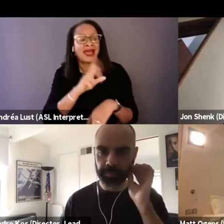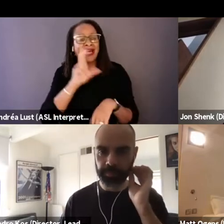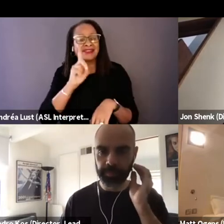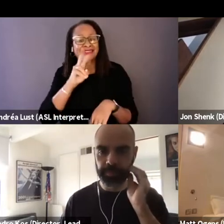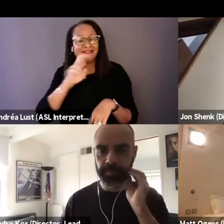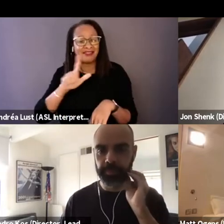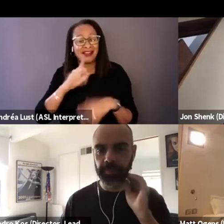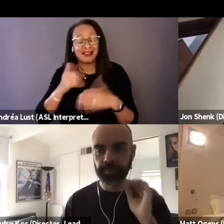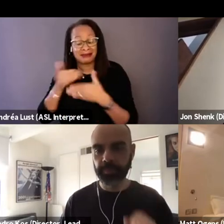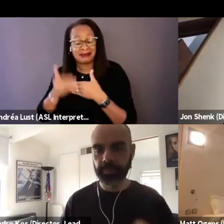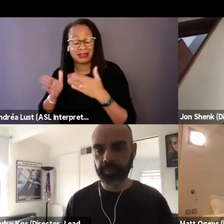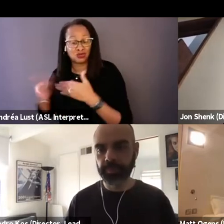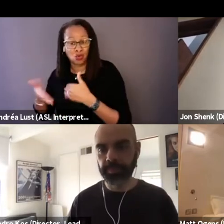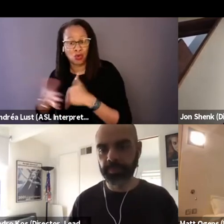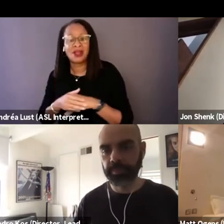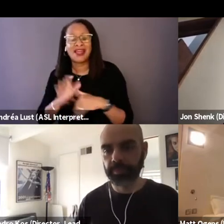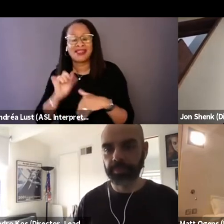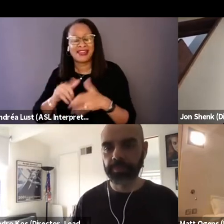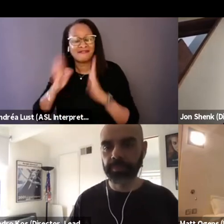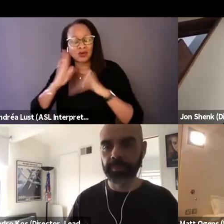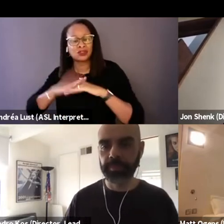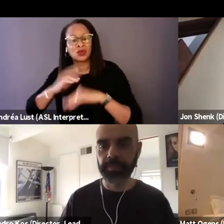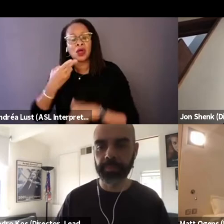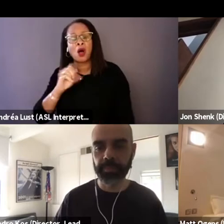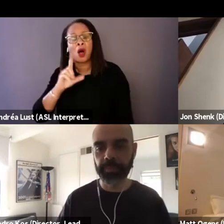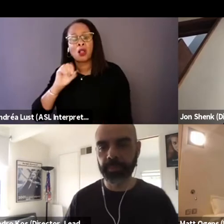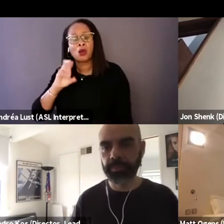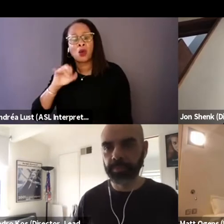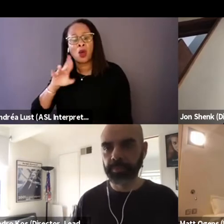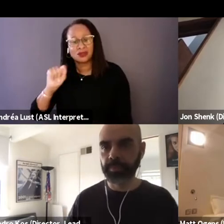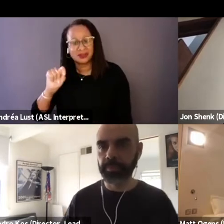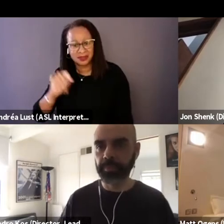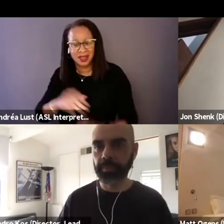and we really didn't want to do any other topic.